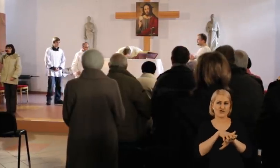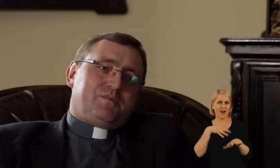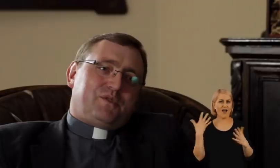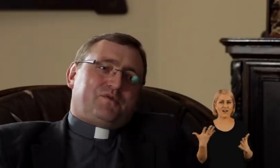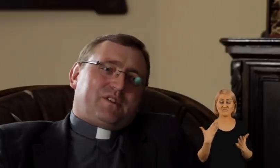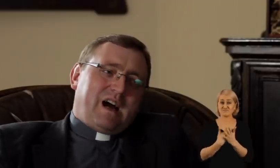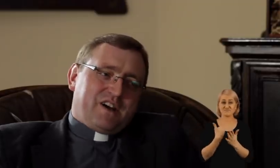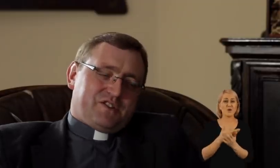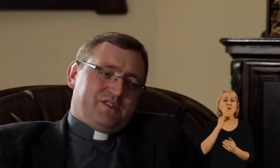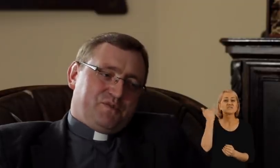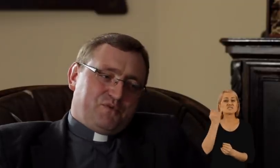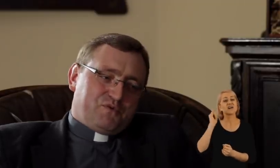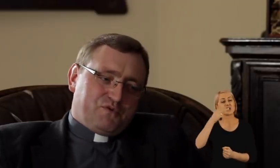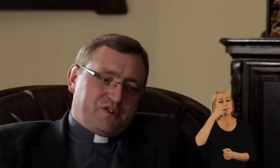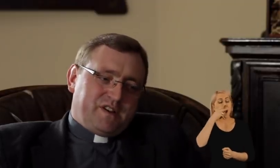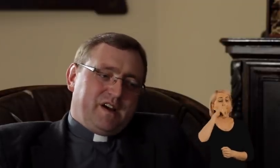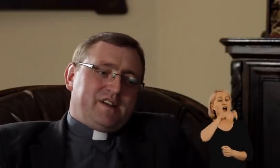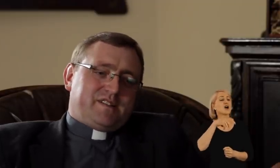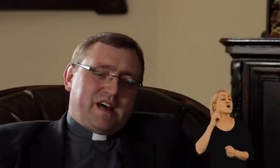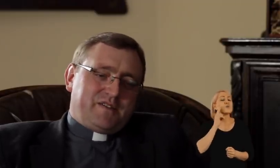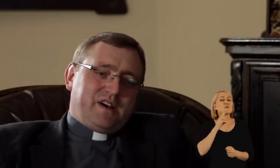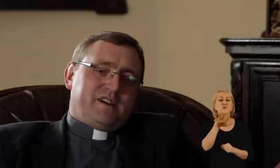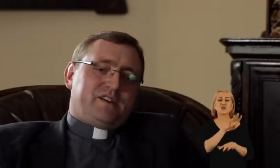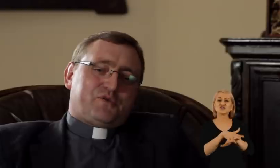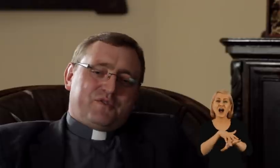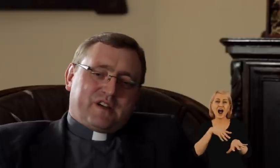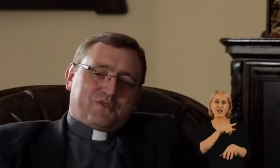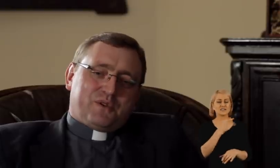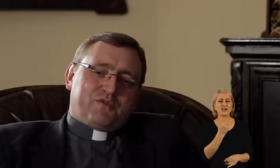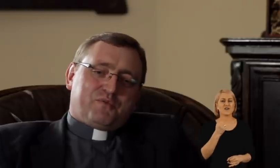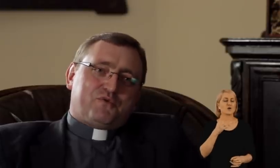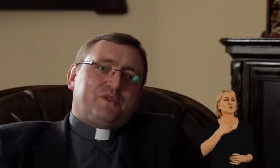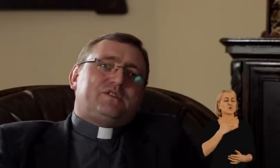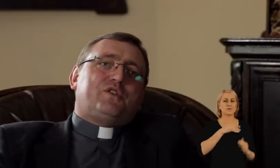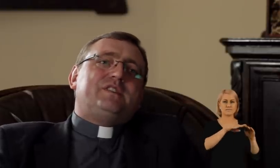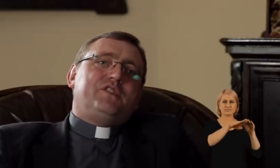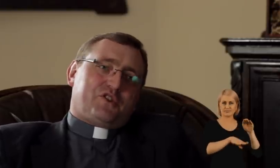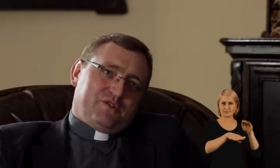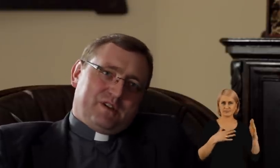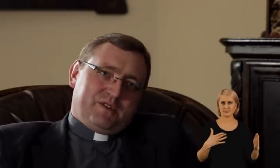Feeling sorry for someone puts the other person in a little bit inferior a position.